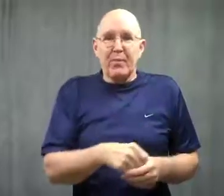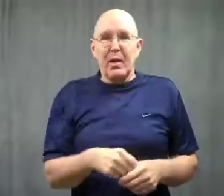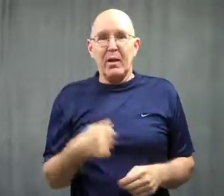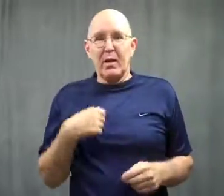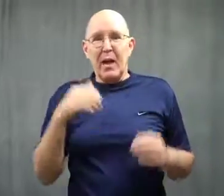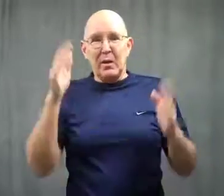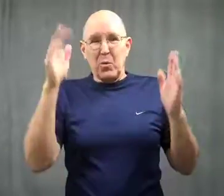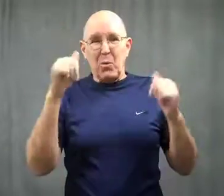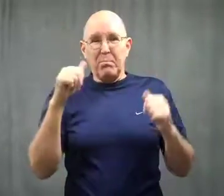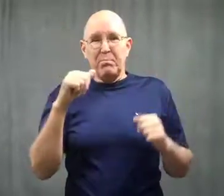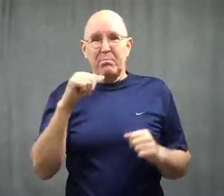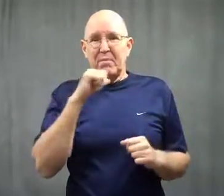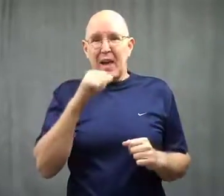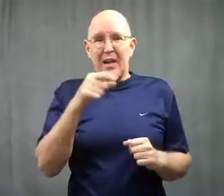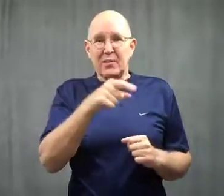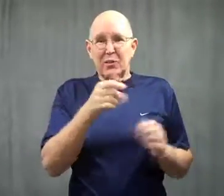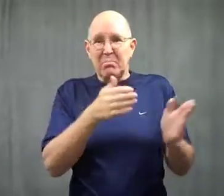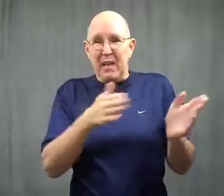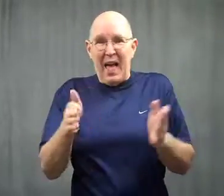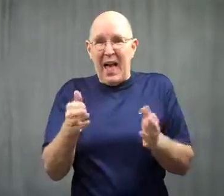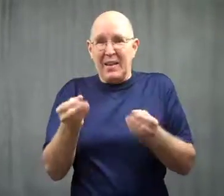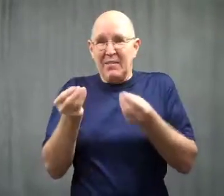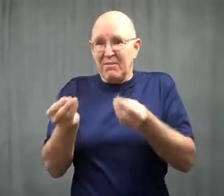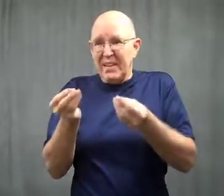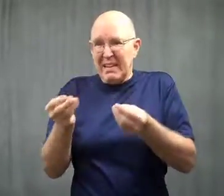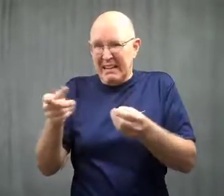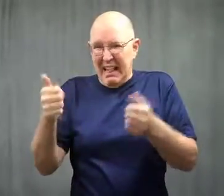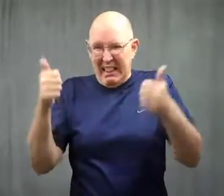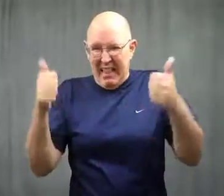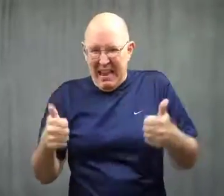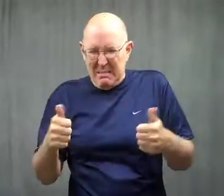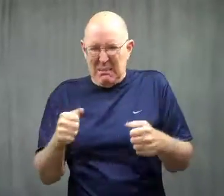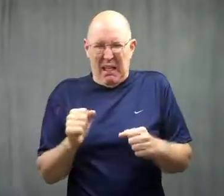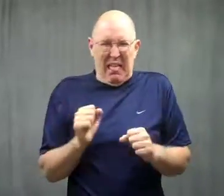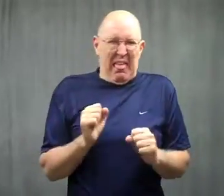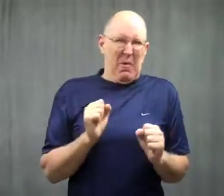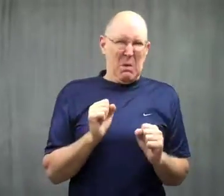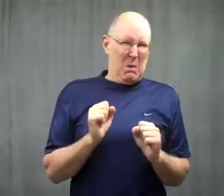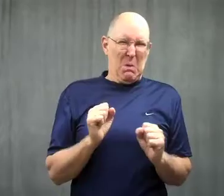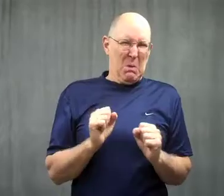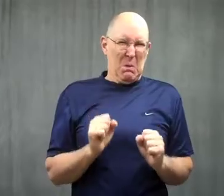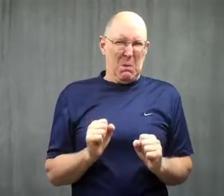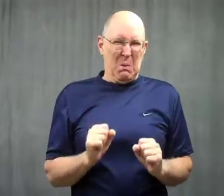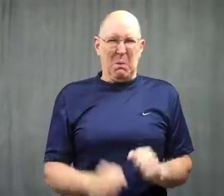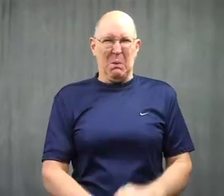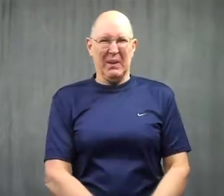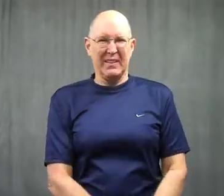I hope she wasn't planning to feed her neighbors. Ewwww!